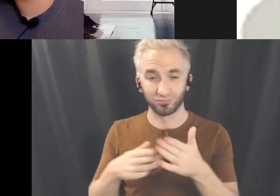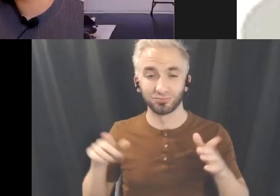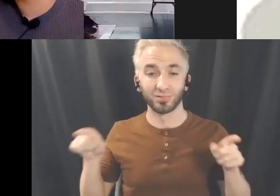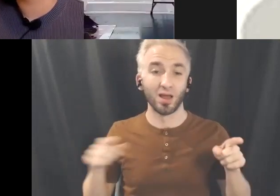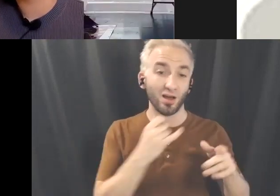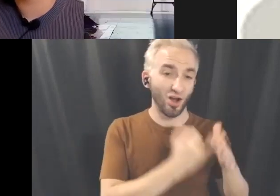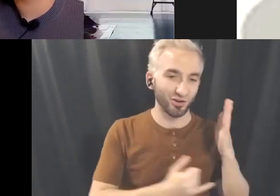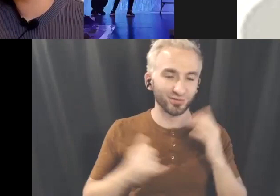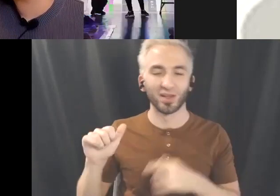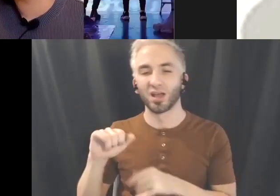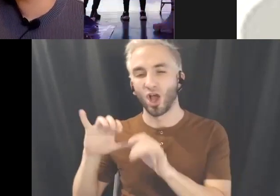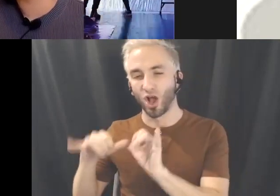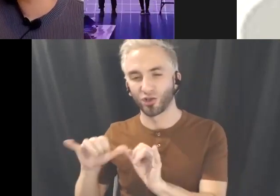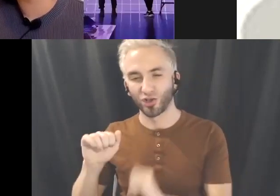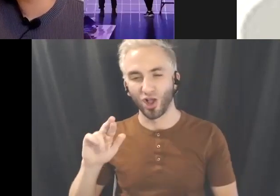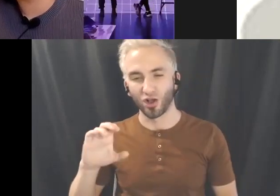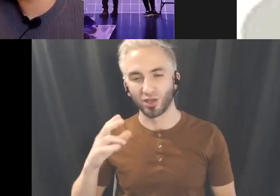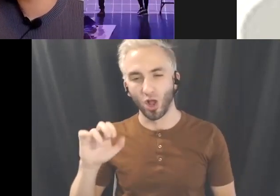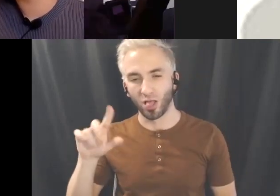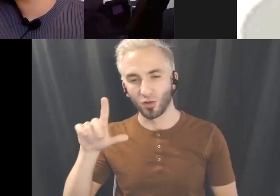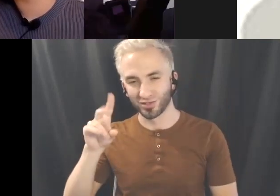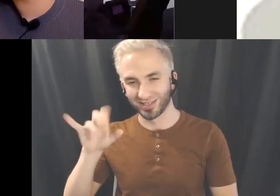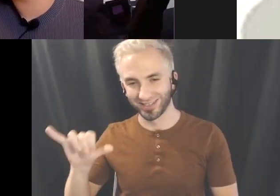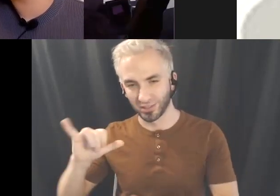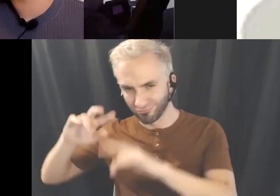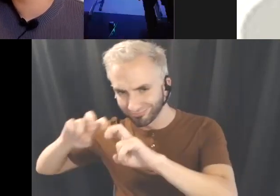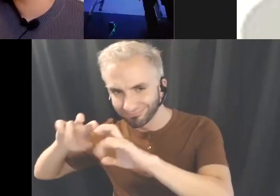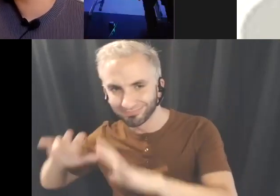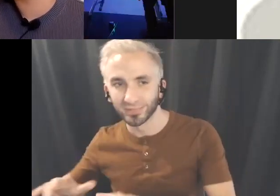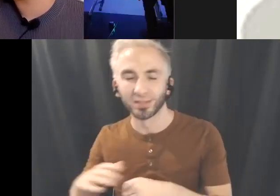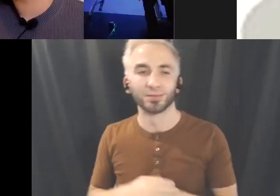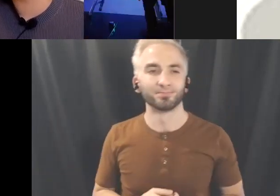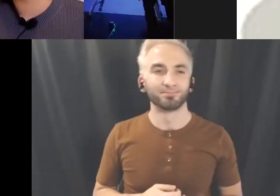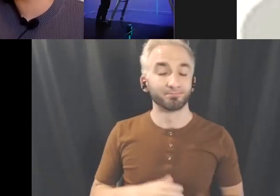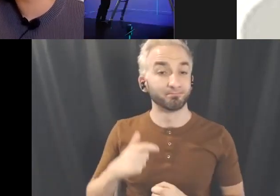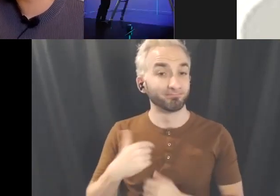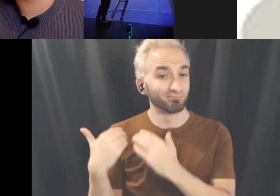job at Chimerik is to assist with social media posting as well as any upcoming new projects.